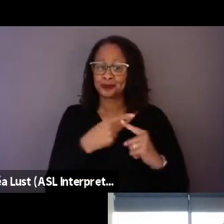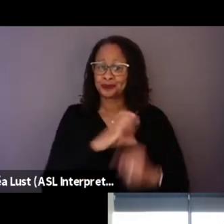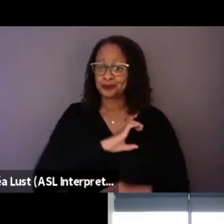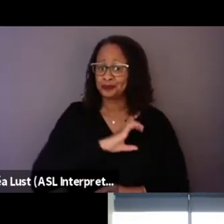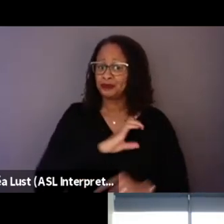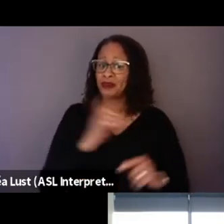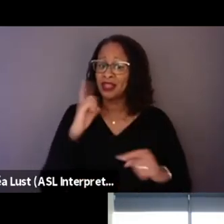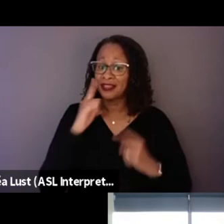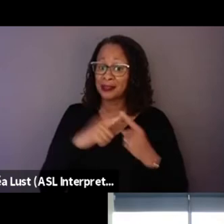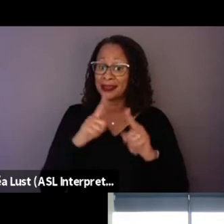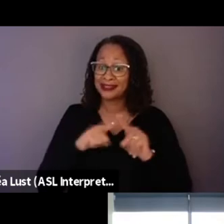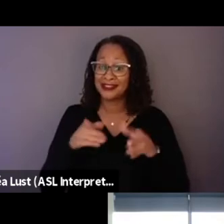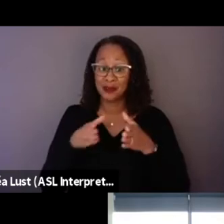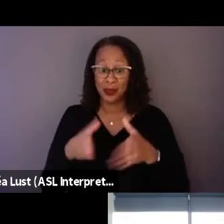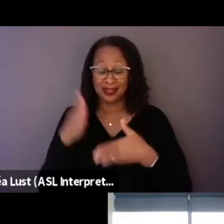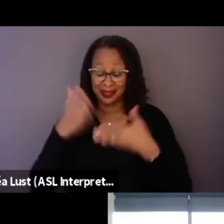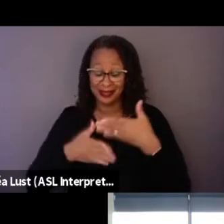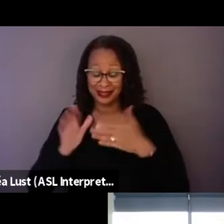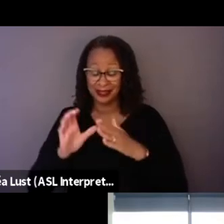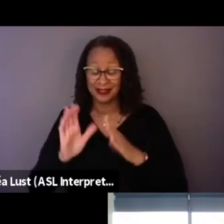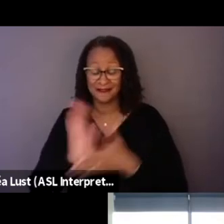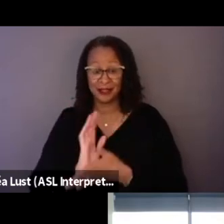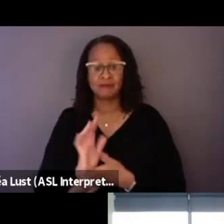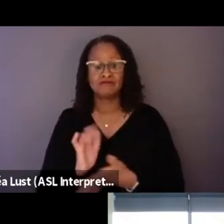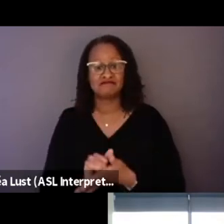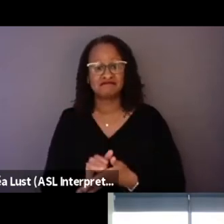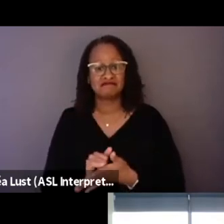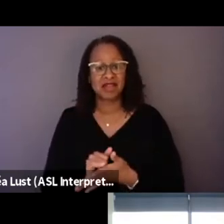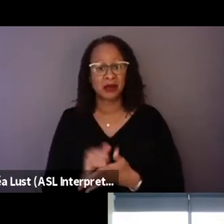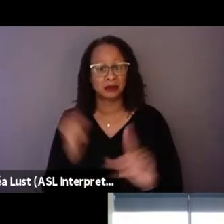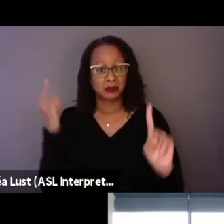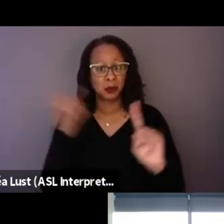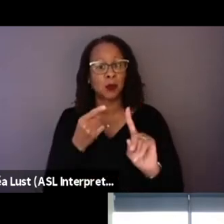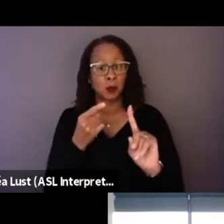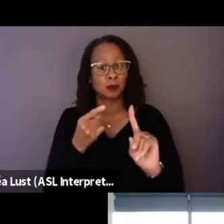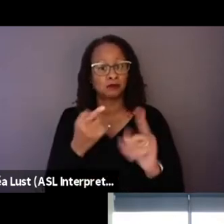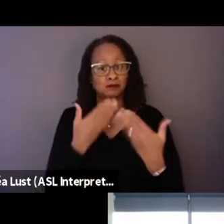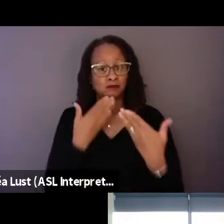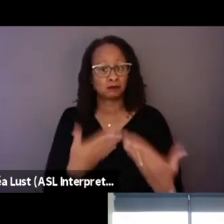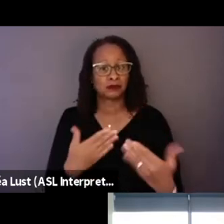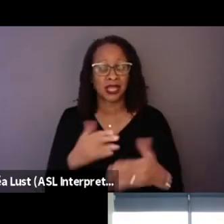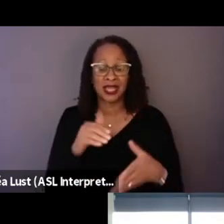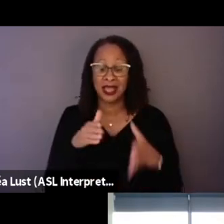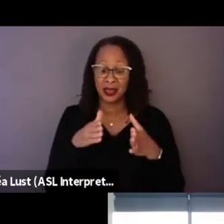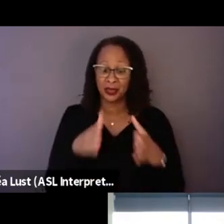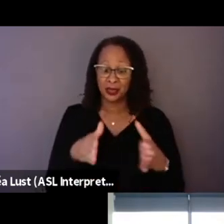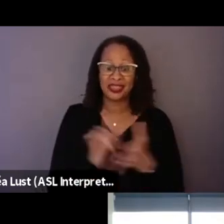at the end of the film, you know, that was kind of our intention. Because that in a way, is a starting point